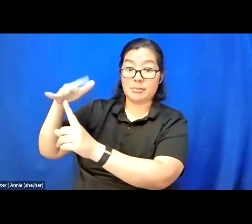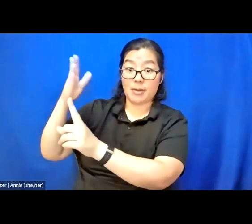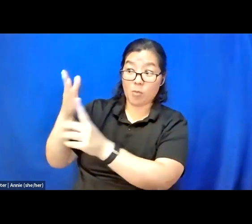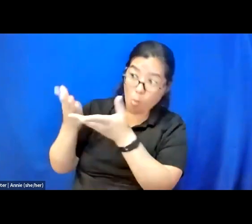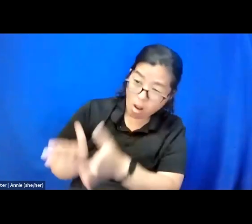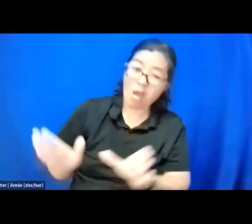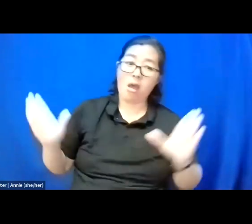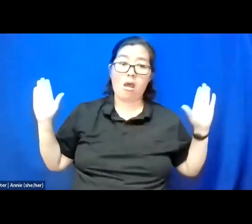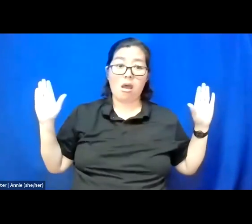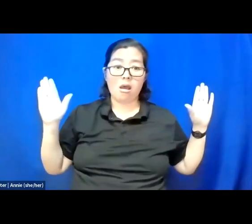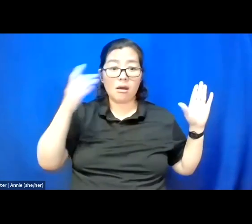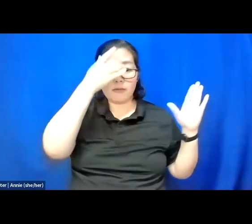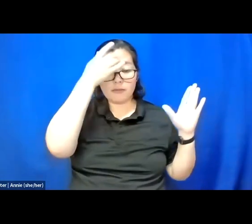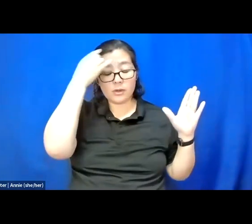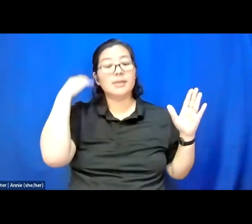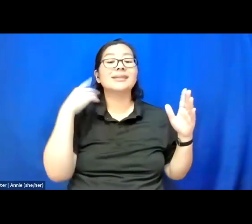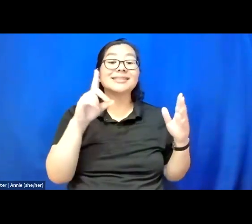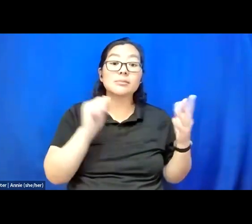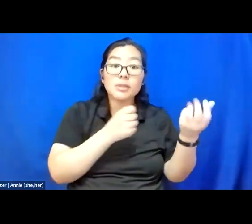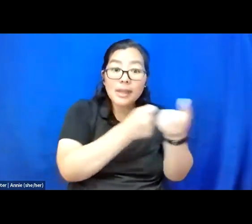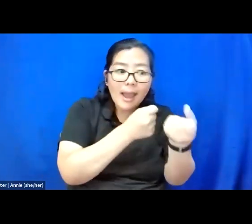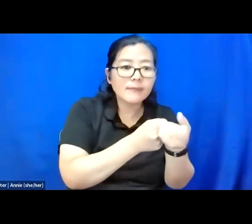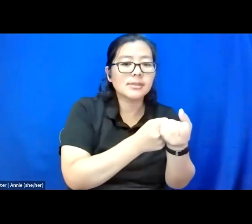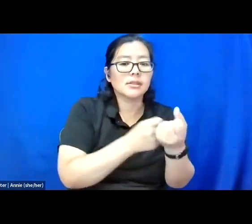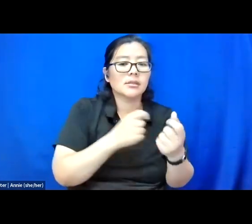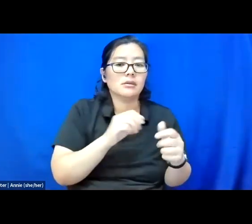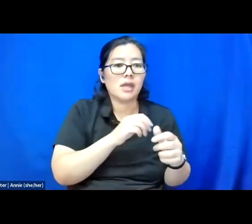about the work you are doing, create work